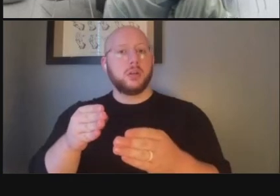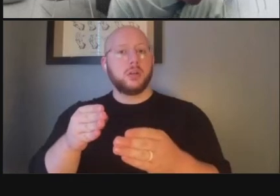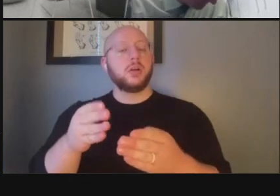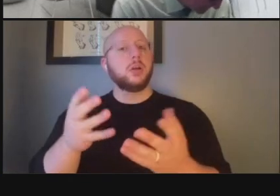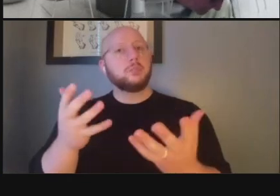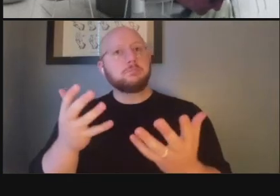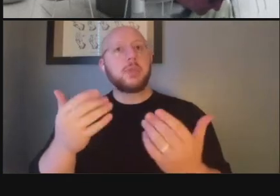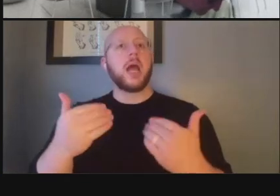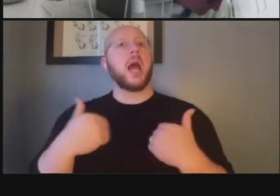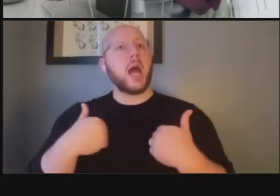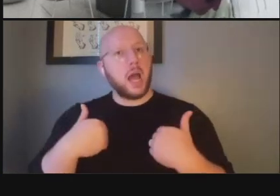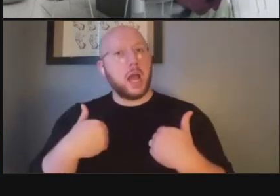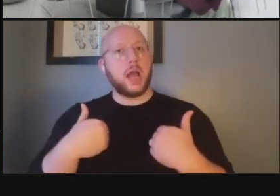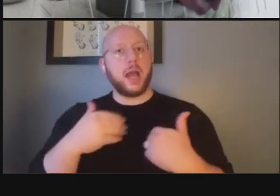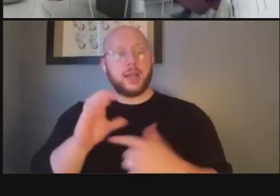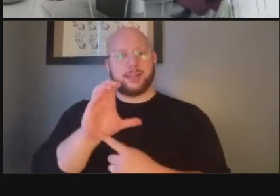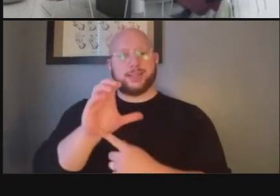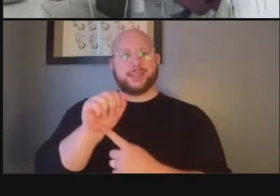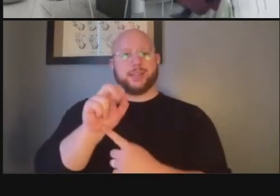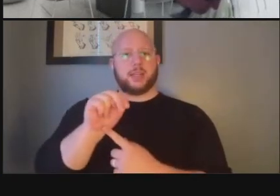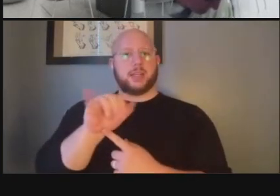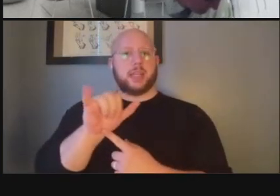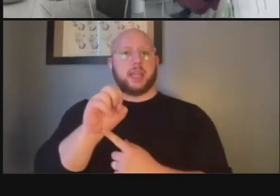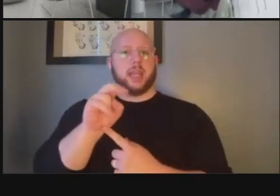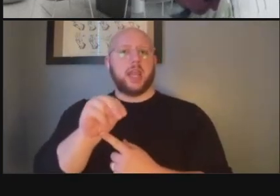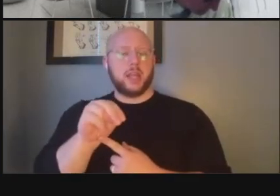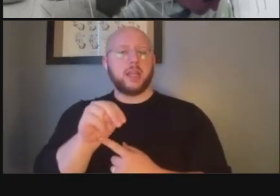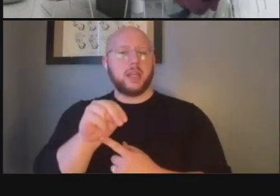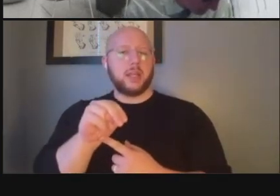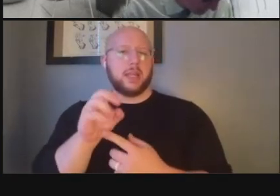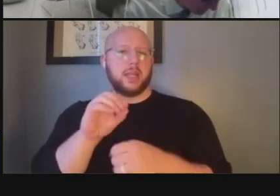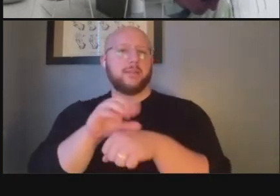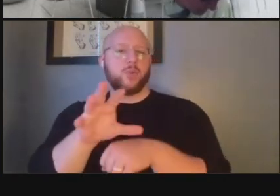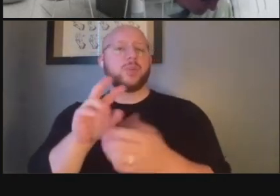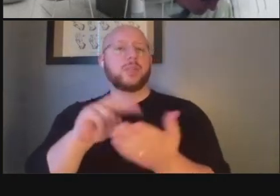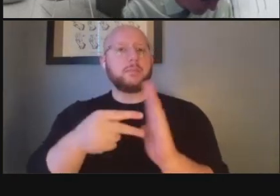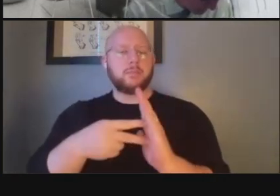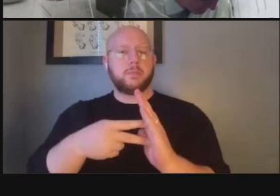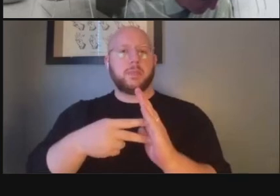has a canyon effect and also very high buildings on the residential side on the